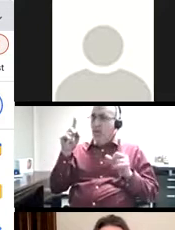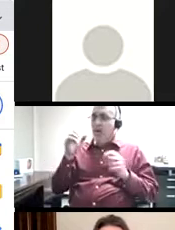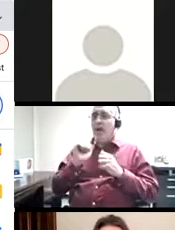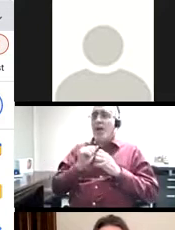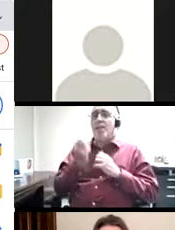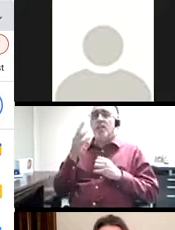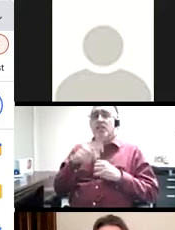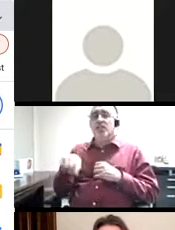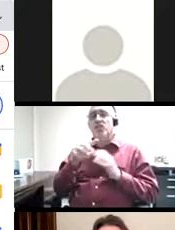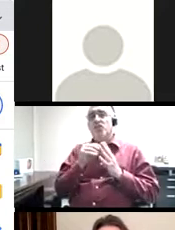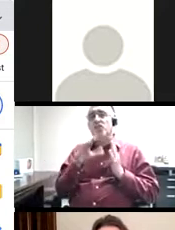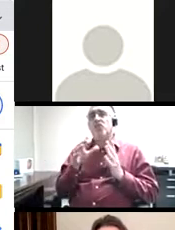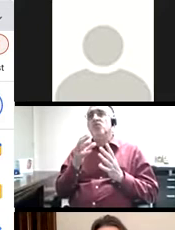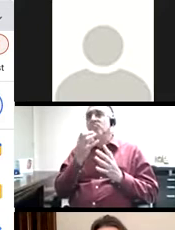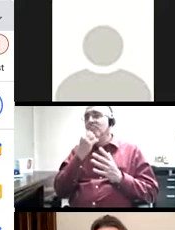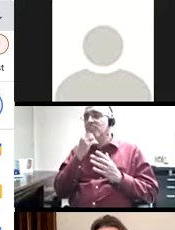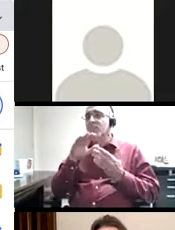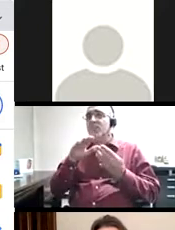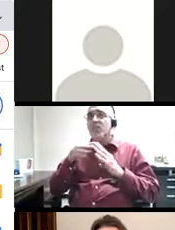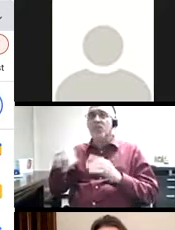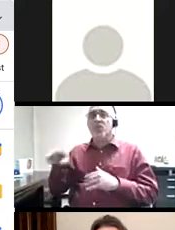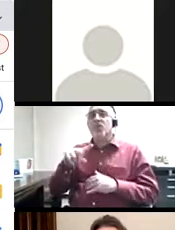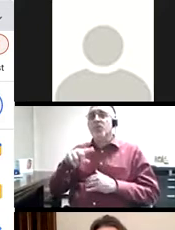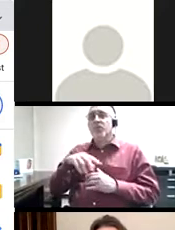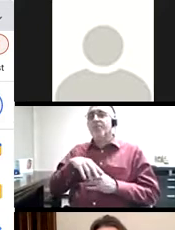I've also been awestruck by the student's care for the community on more than one occasion. She's